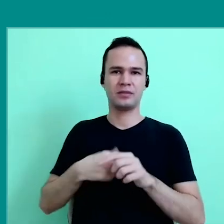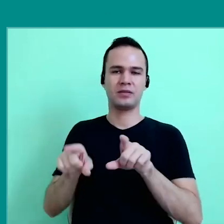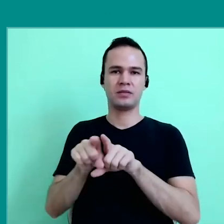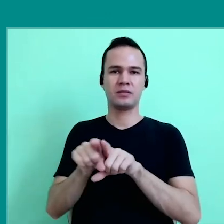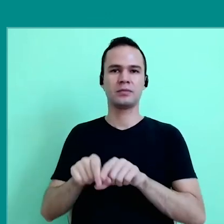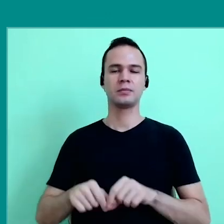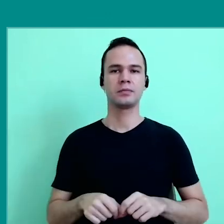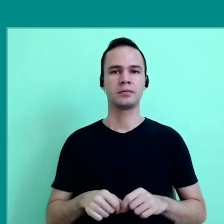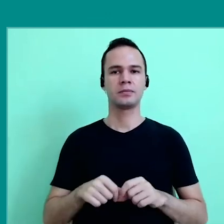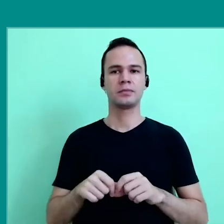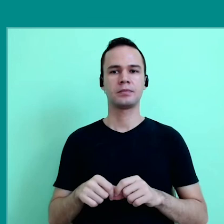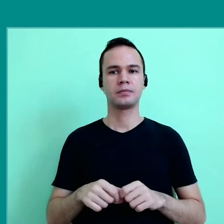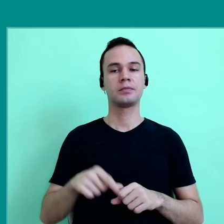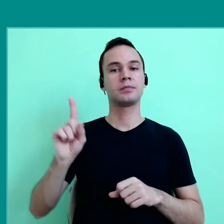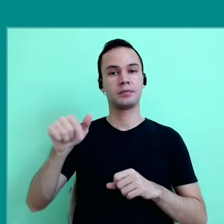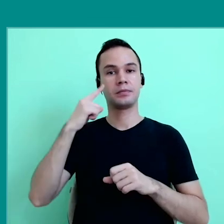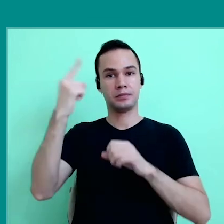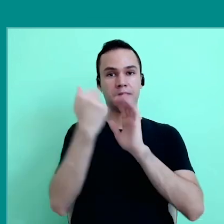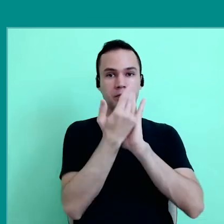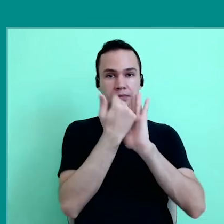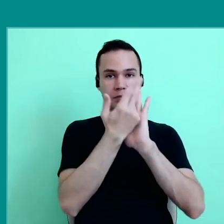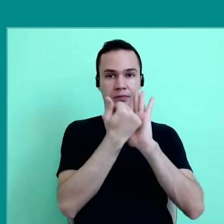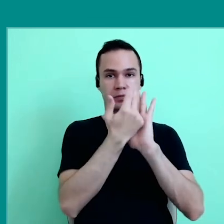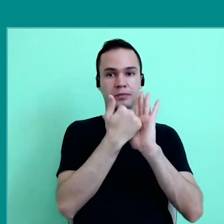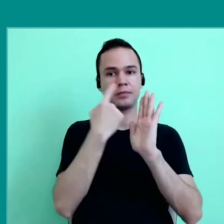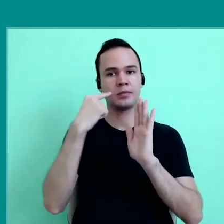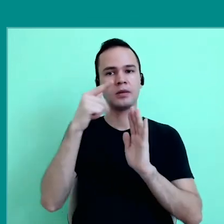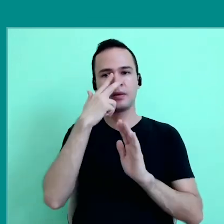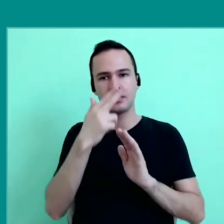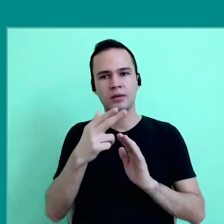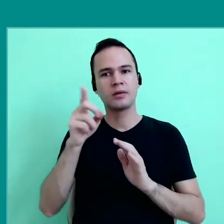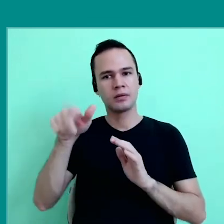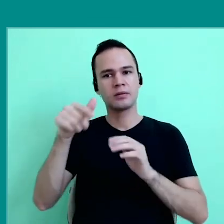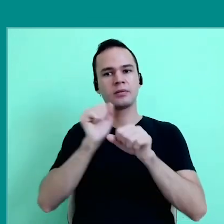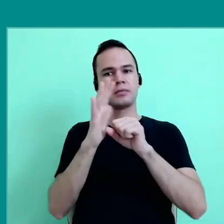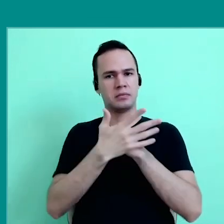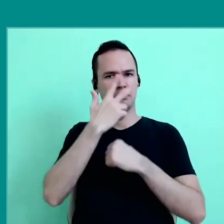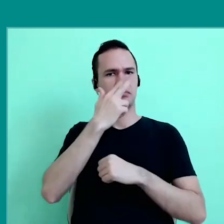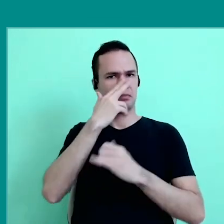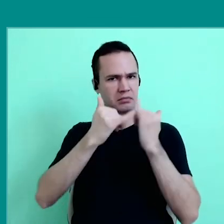also in Spain. And look at this drawing, it looks like a picture of the pandemic, doesn't it?